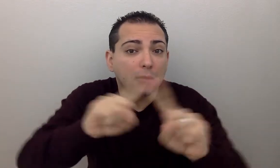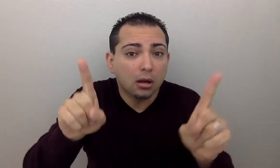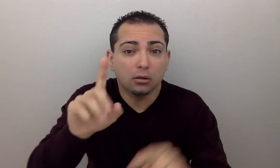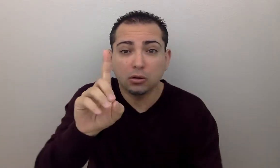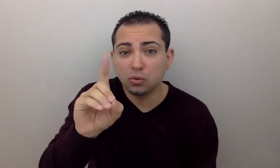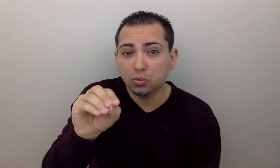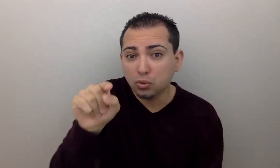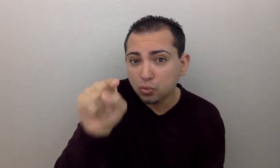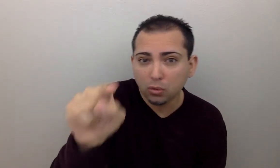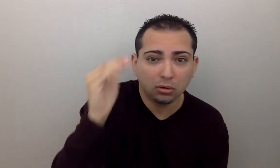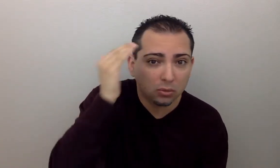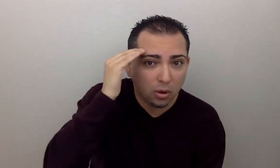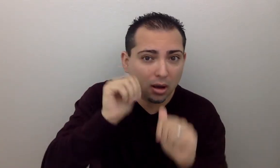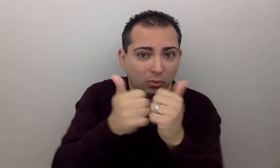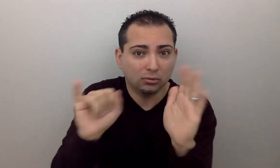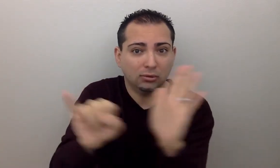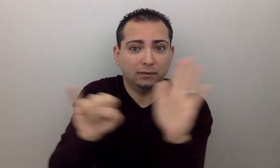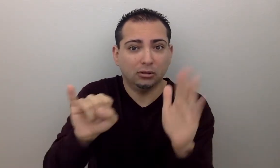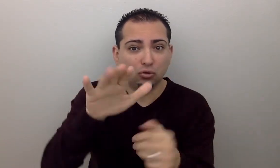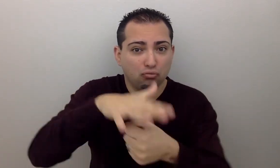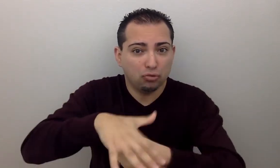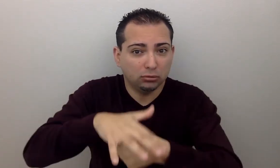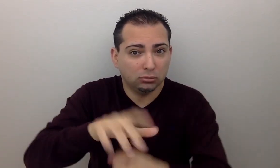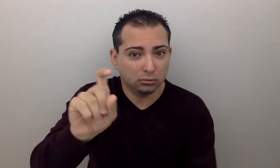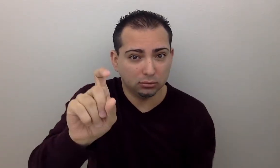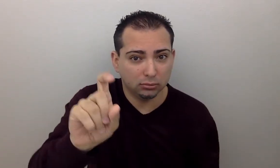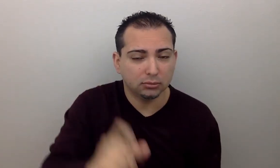But do you know how to identify if you are experiencing stress?